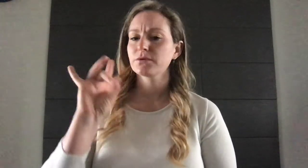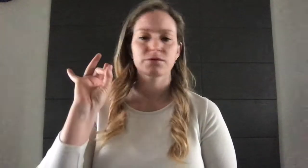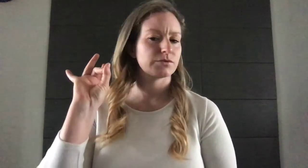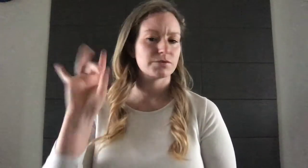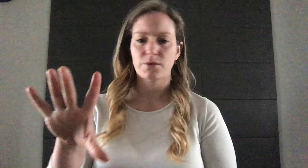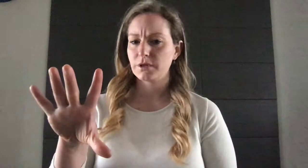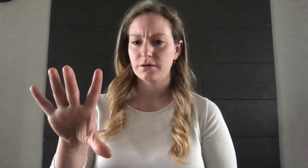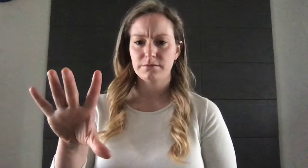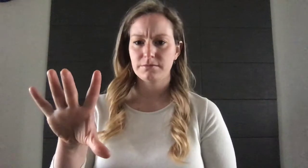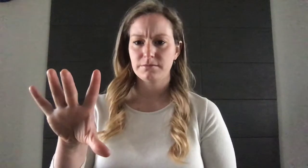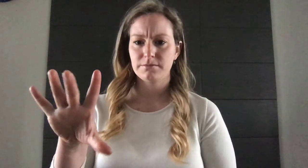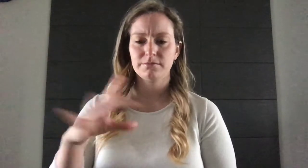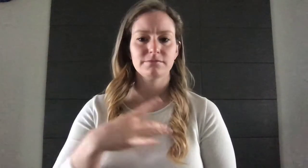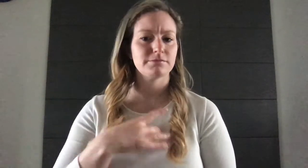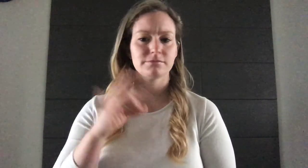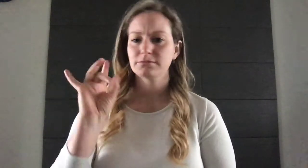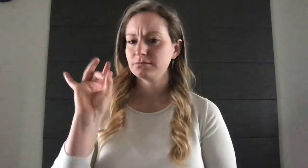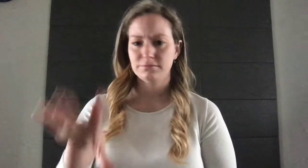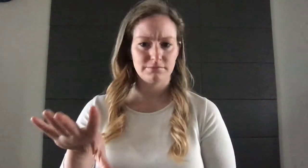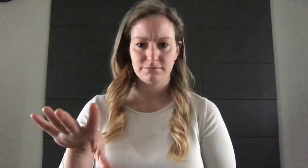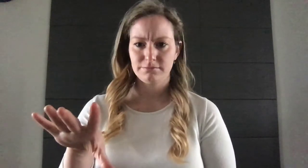DONT-LIKE